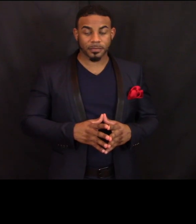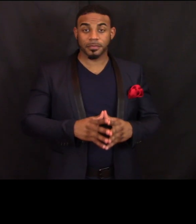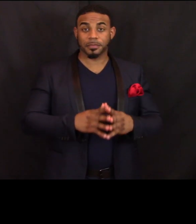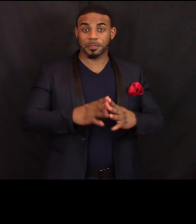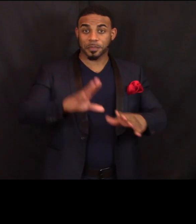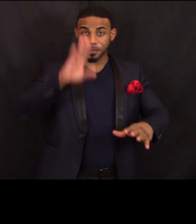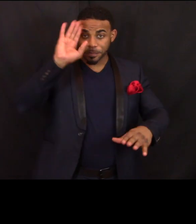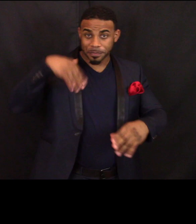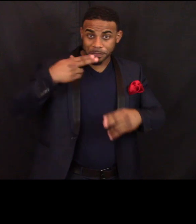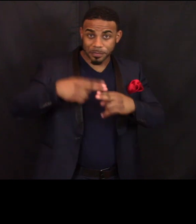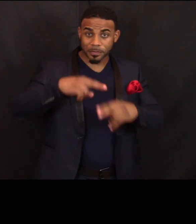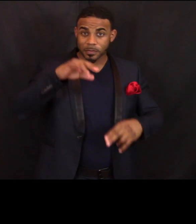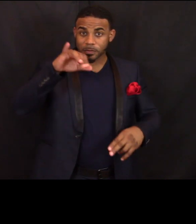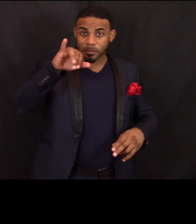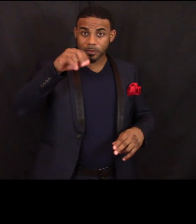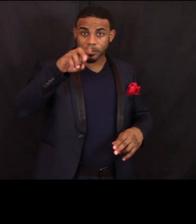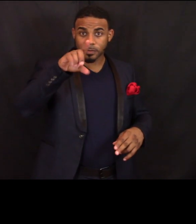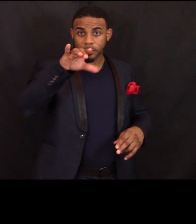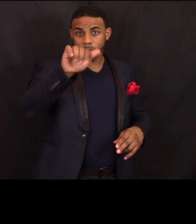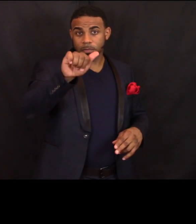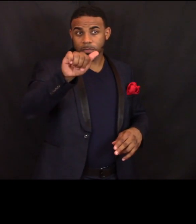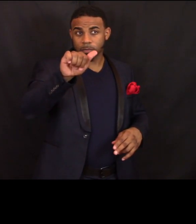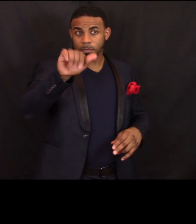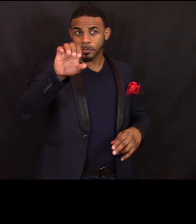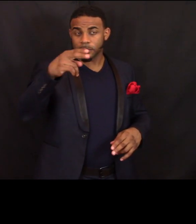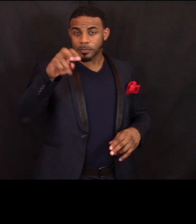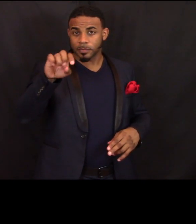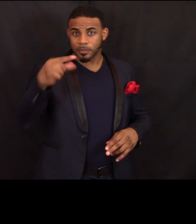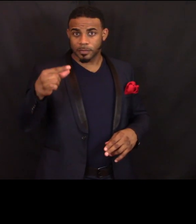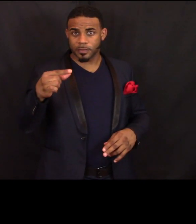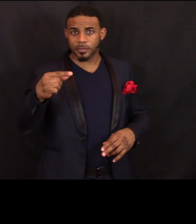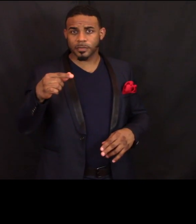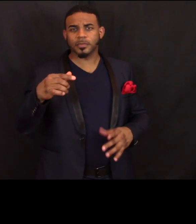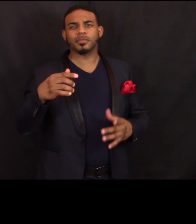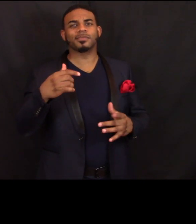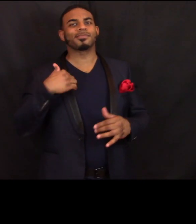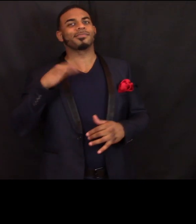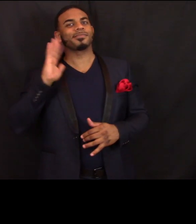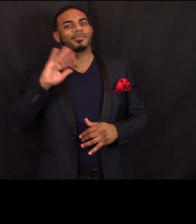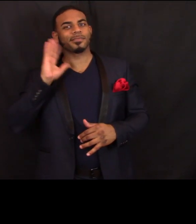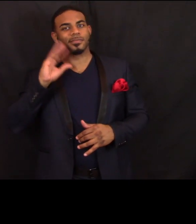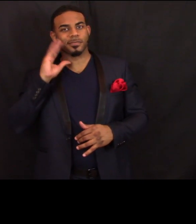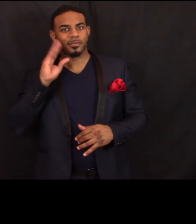Hi. My name is Julia Cheng and I was a photojournalist for about 16 years